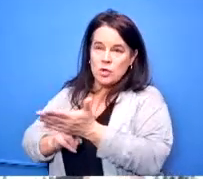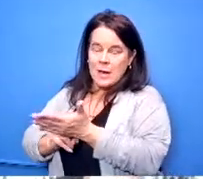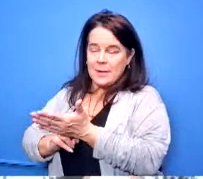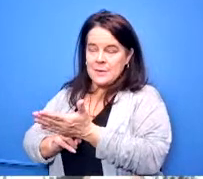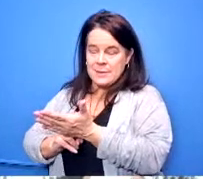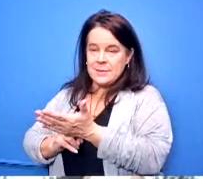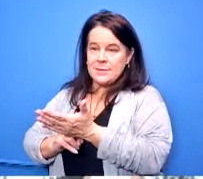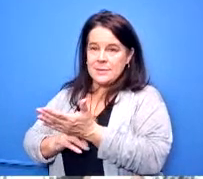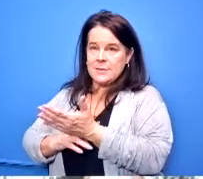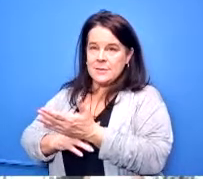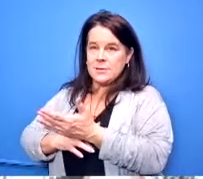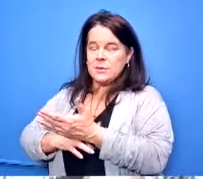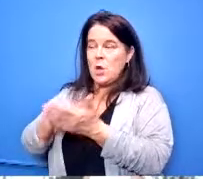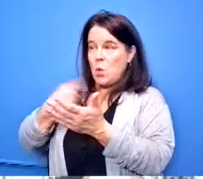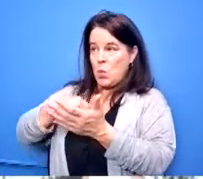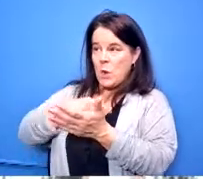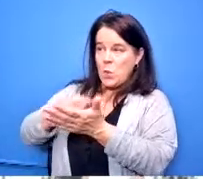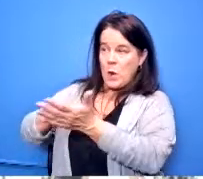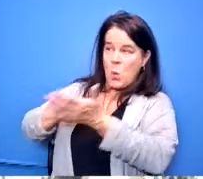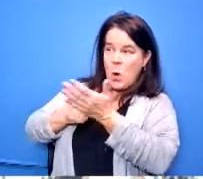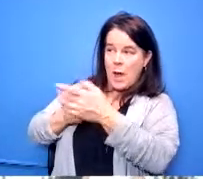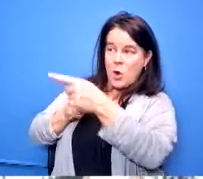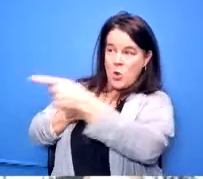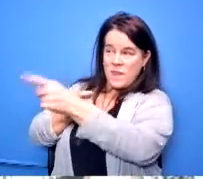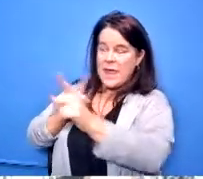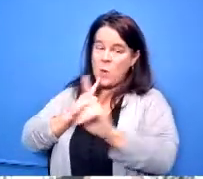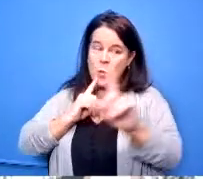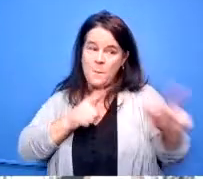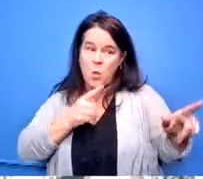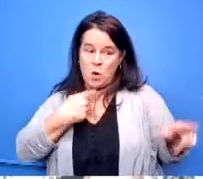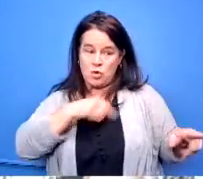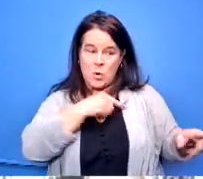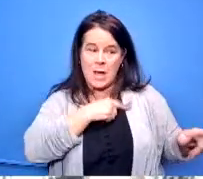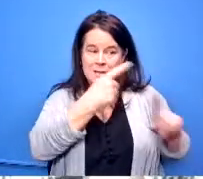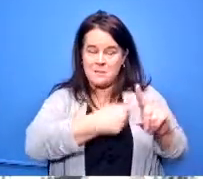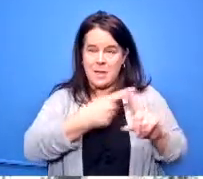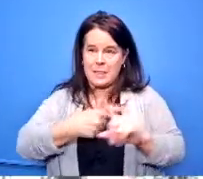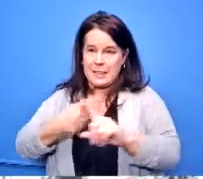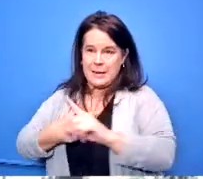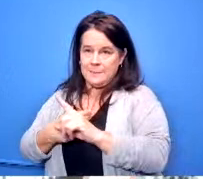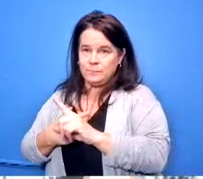we're requiring them to report to us on at least a monthly basis with their pay applications where